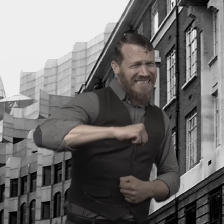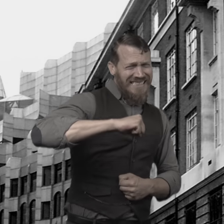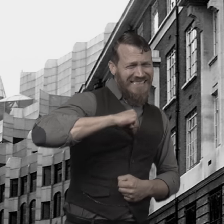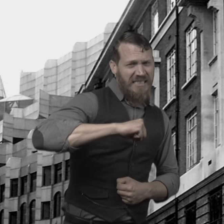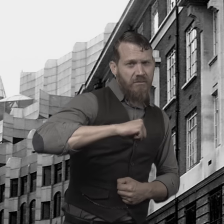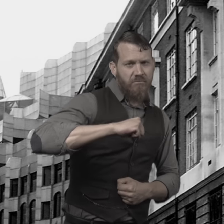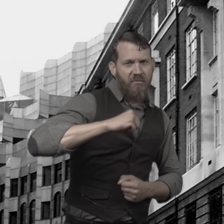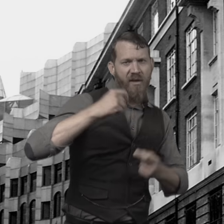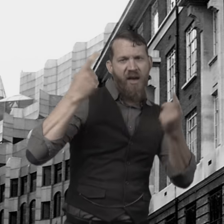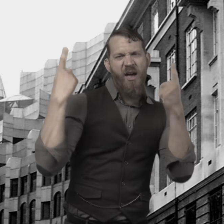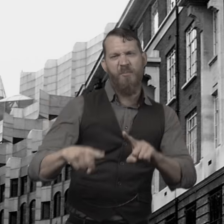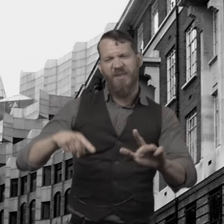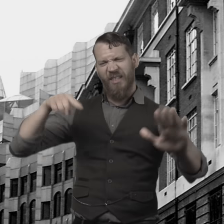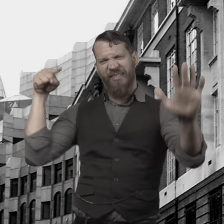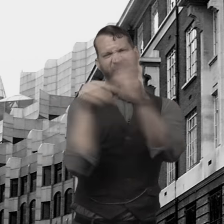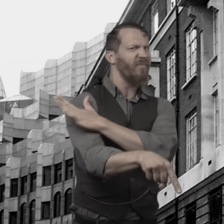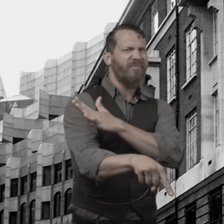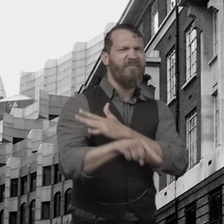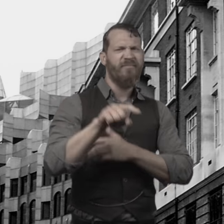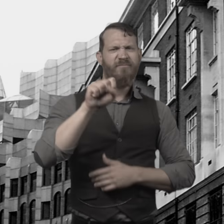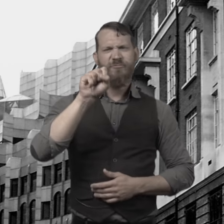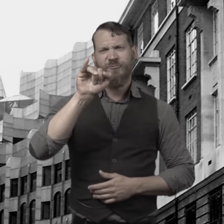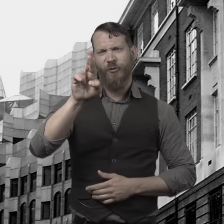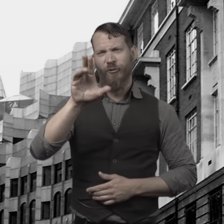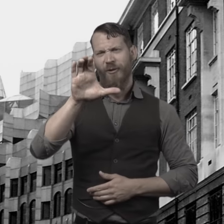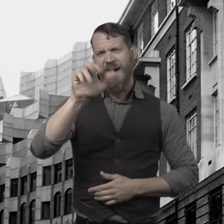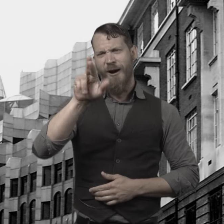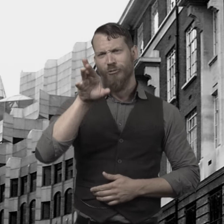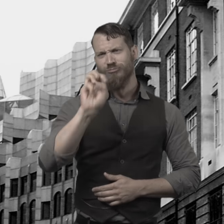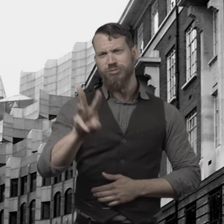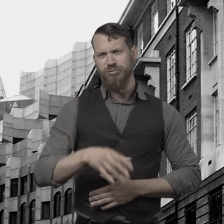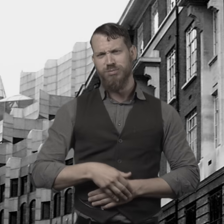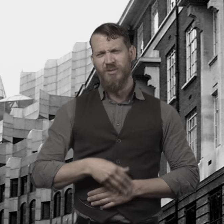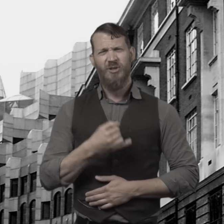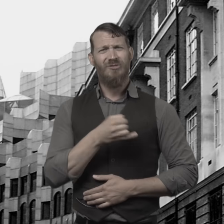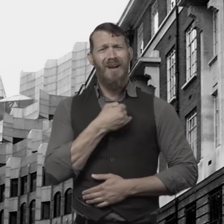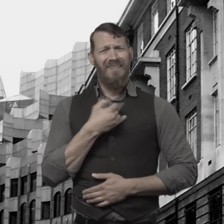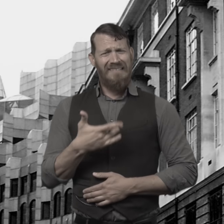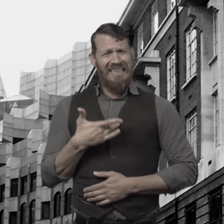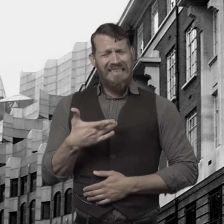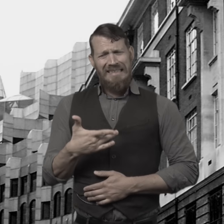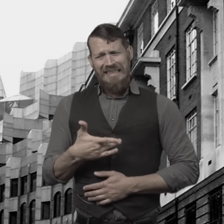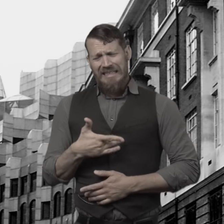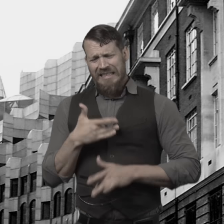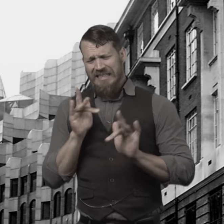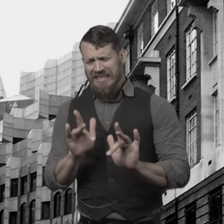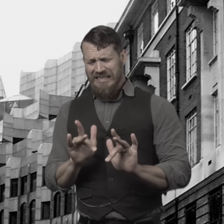Dr. Jekyll tried to resist, but the evil killed Sir Carew.